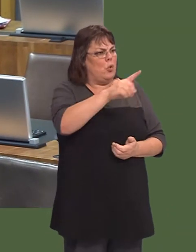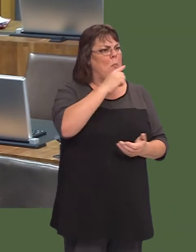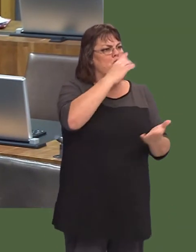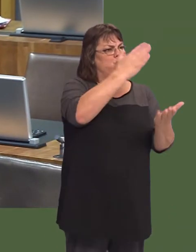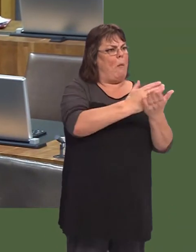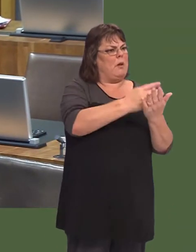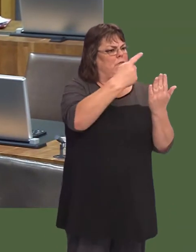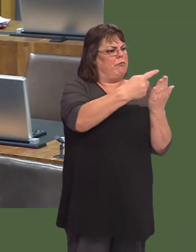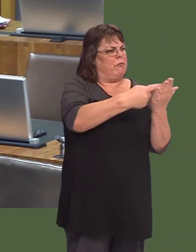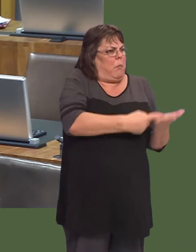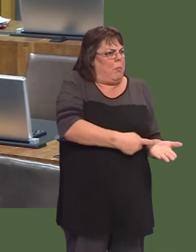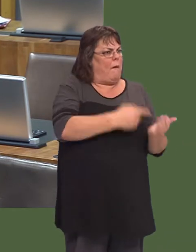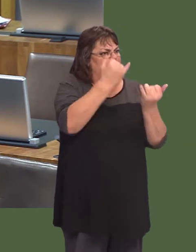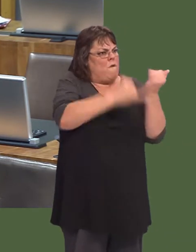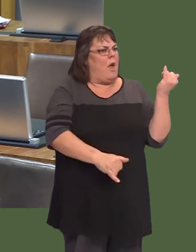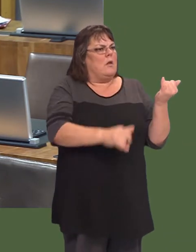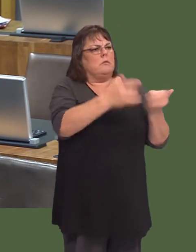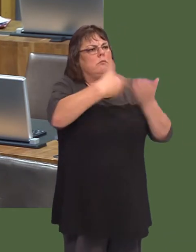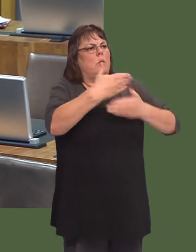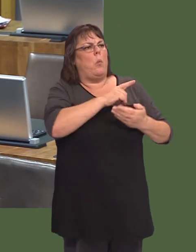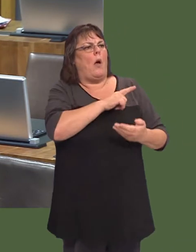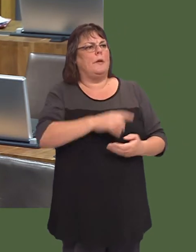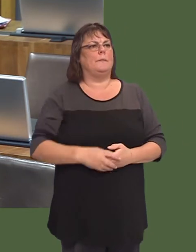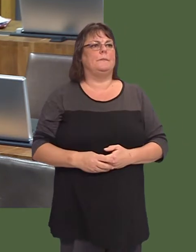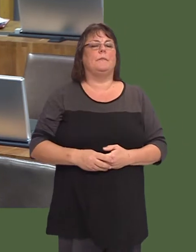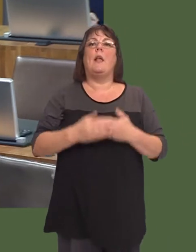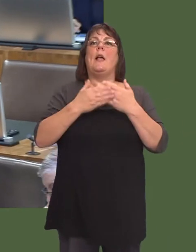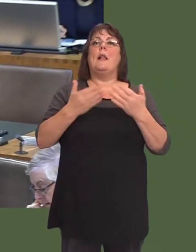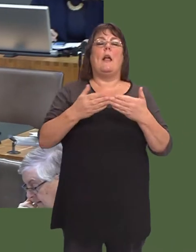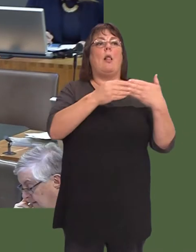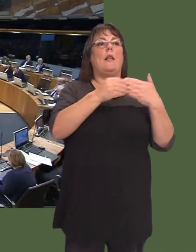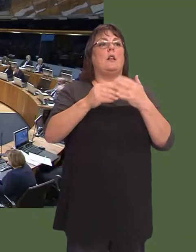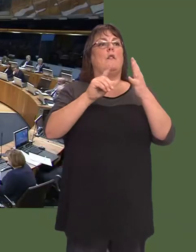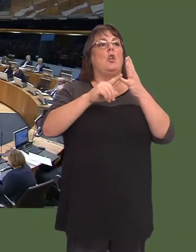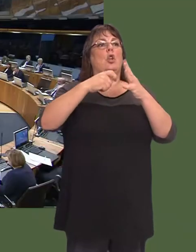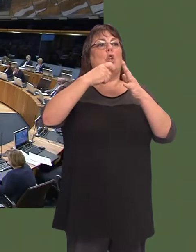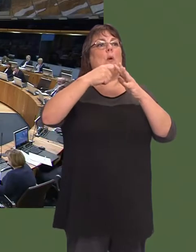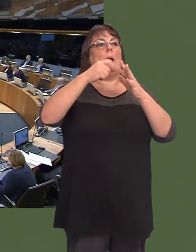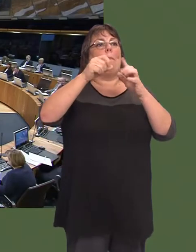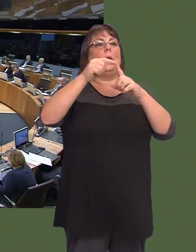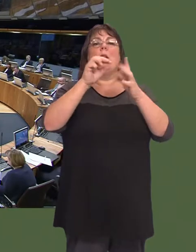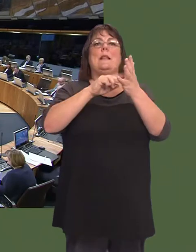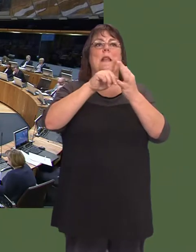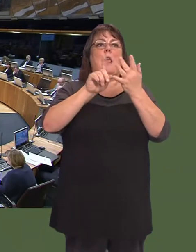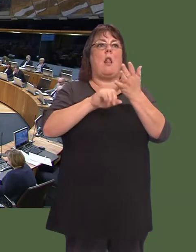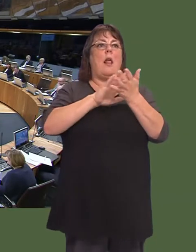to meet the promises that they have given both to the Government and to the people of Wales. Y Llywydd / The Llywydd: Arweinydd grwp UKIP, Neil Hamilton. Neil Hamilton: Diolch yn fawr, Llywydd.